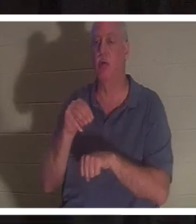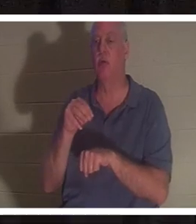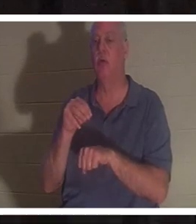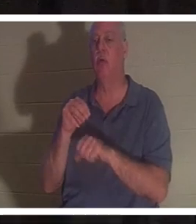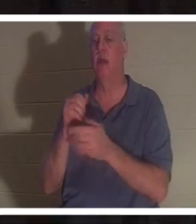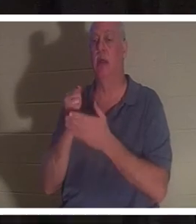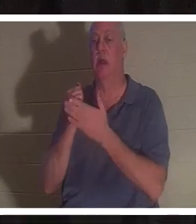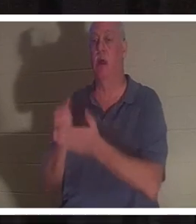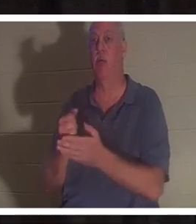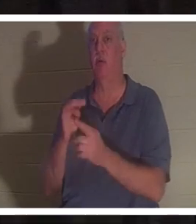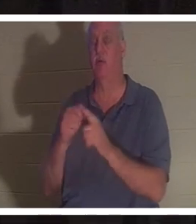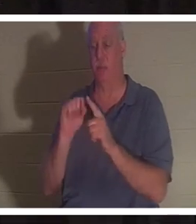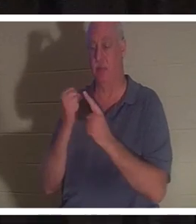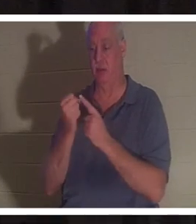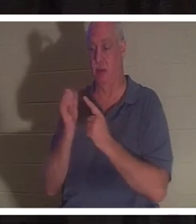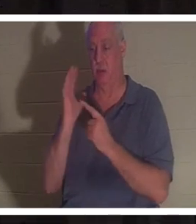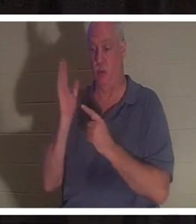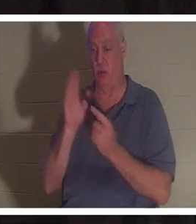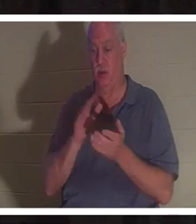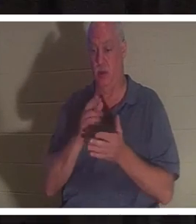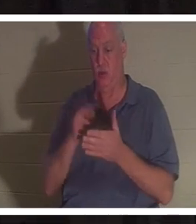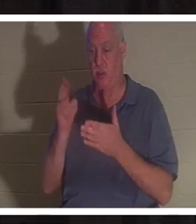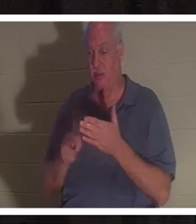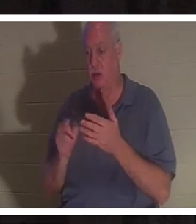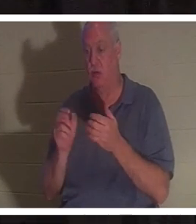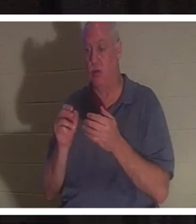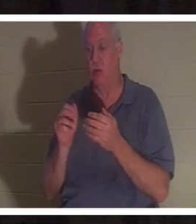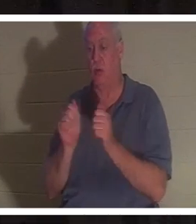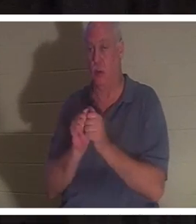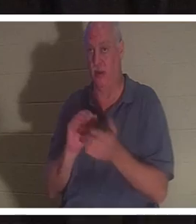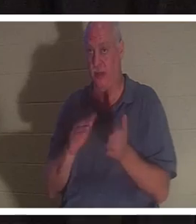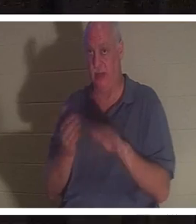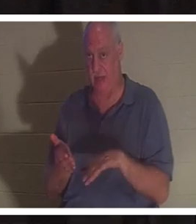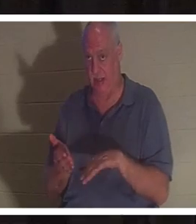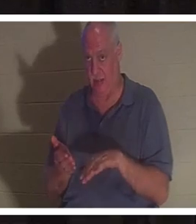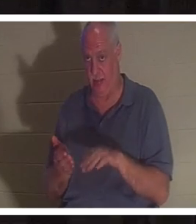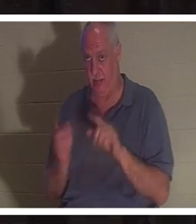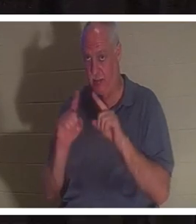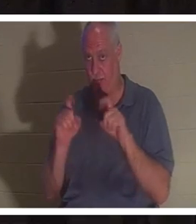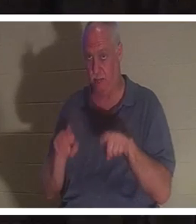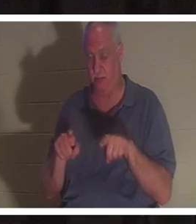have resulted in you death? Give you a few minutes to ponder that and discuss it with your table.